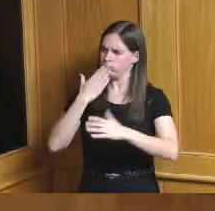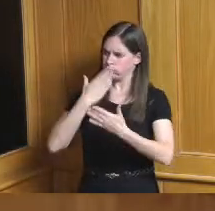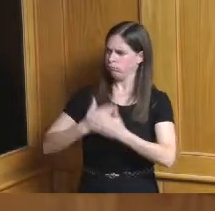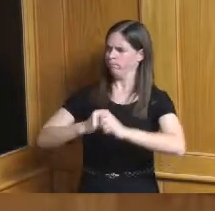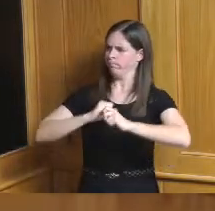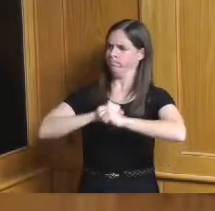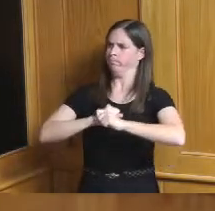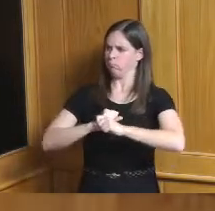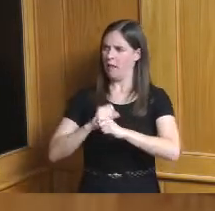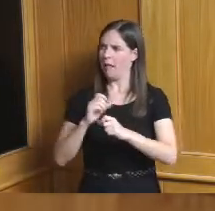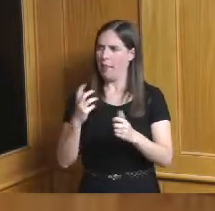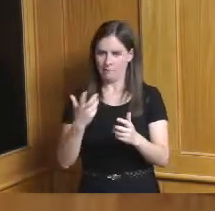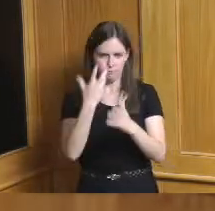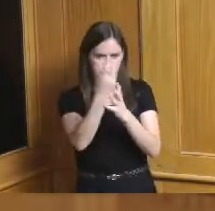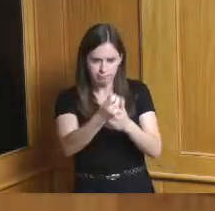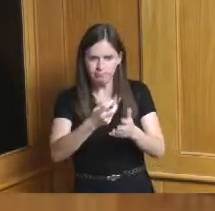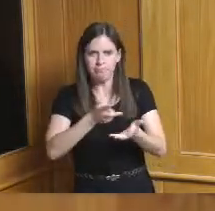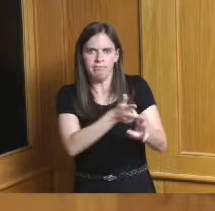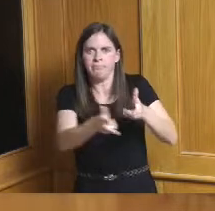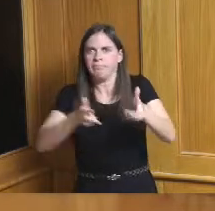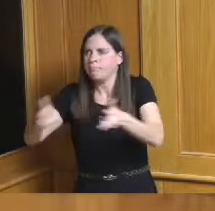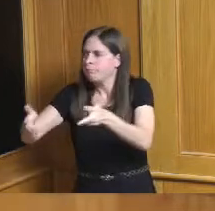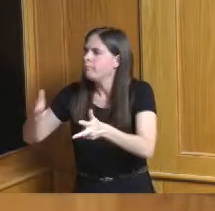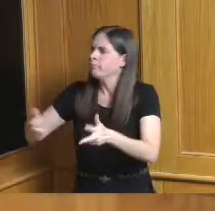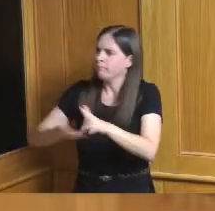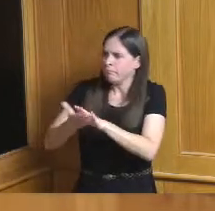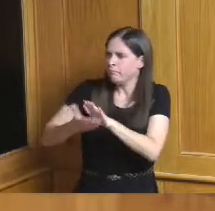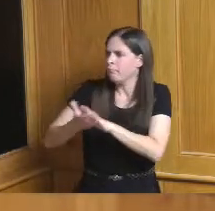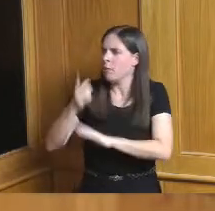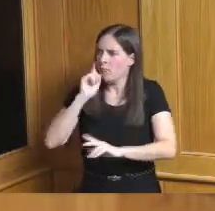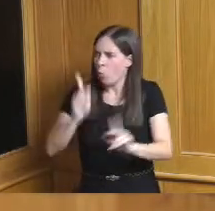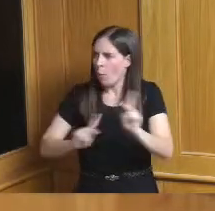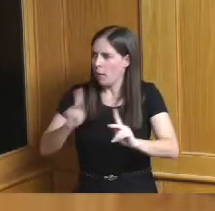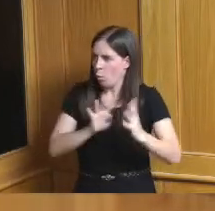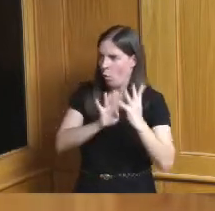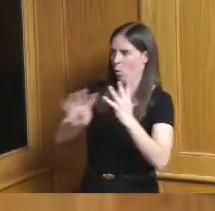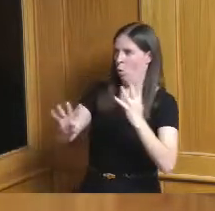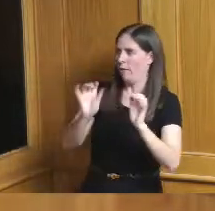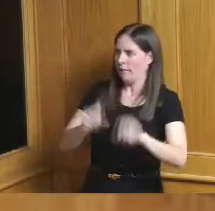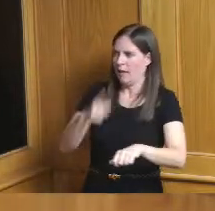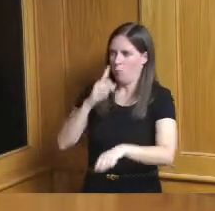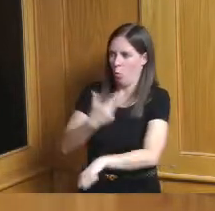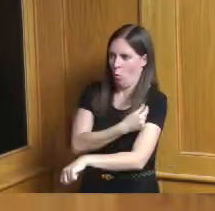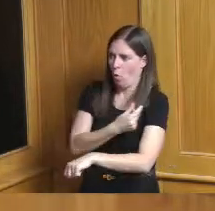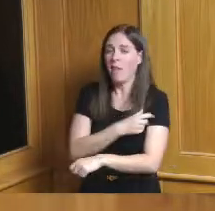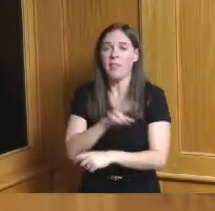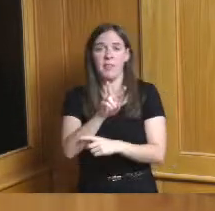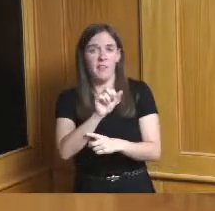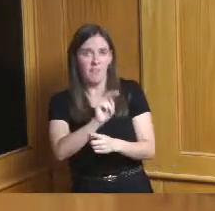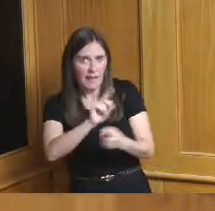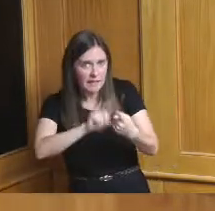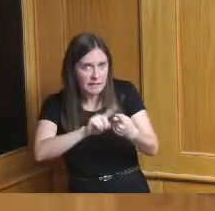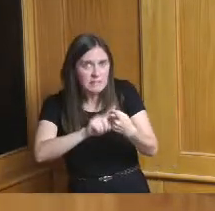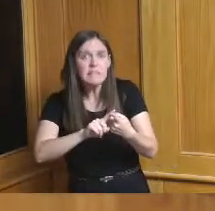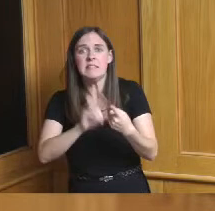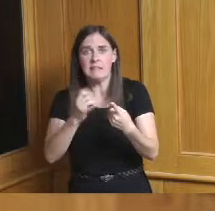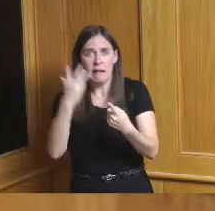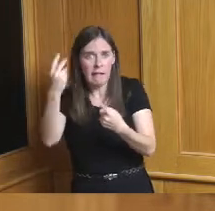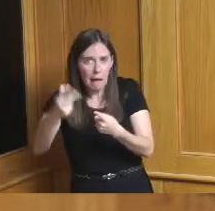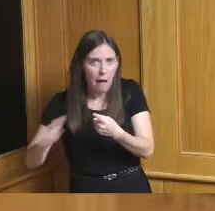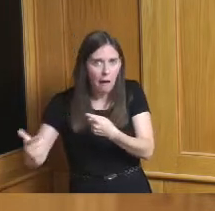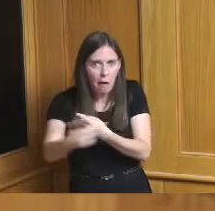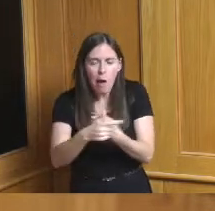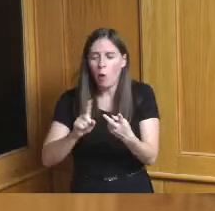mobile operation with with our county both with the vans and our 513 relief bus